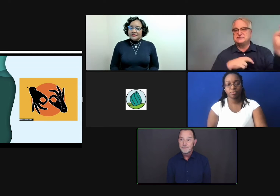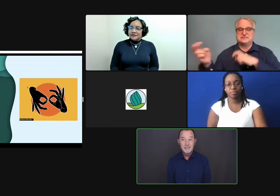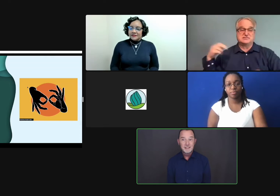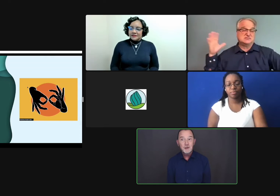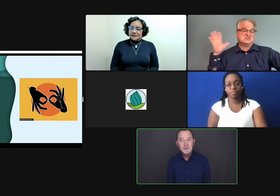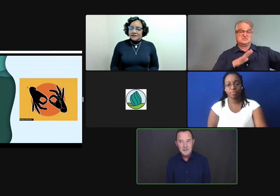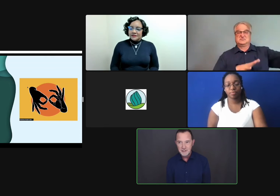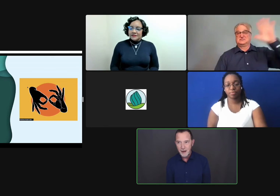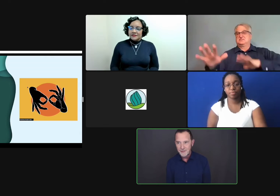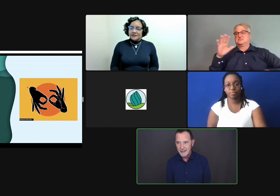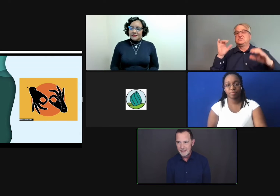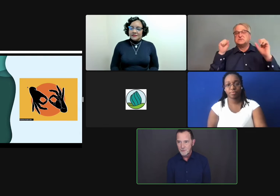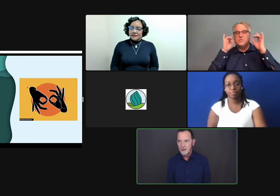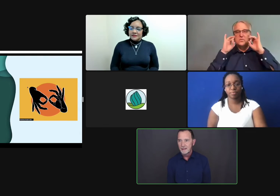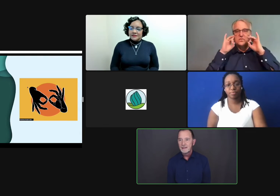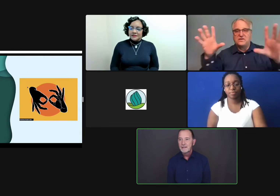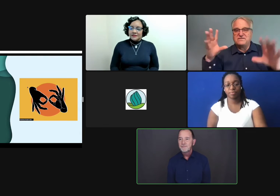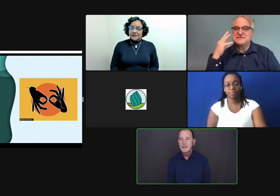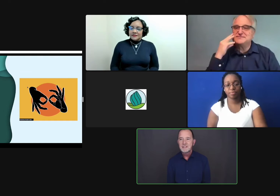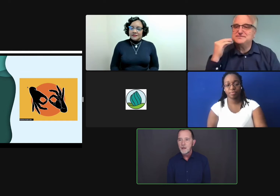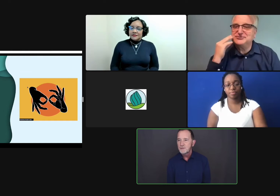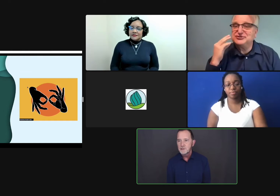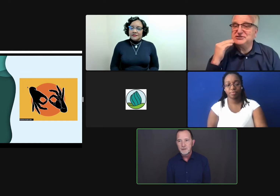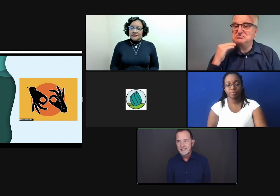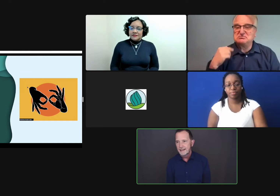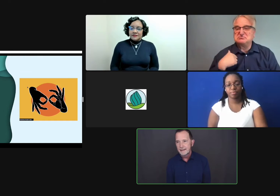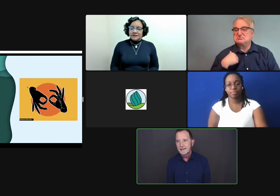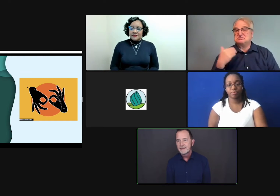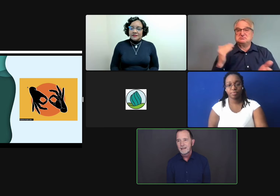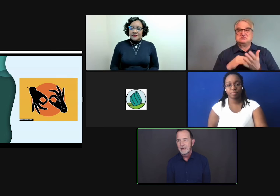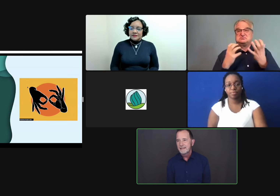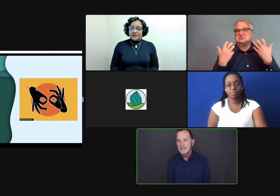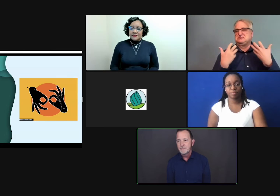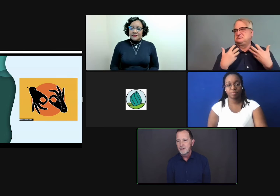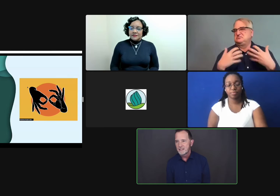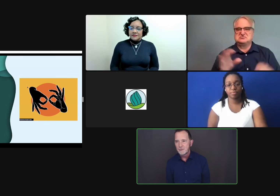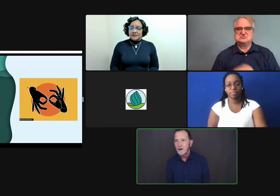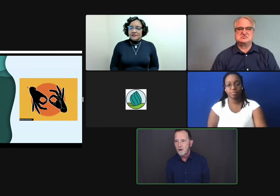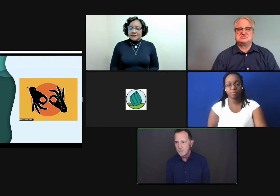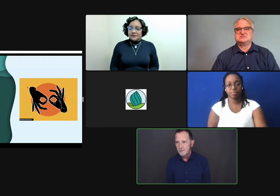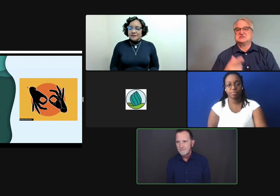different interpreters throughout the day as well. And it was so disorienting that it made the experience really horrible.